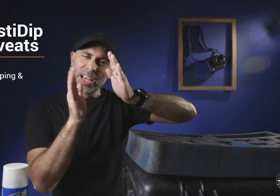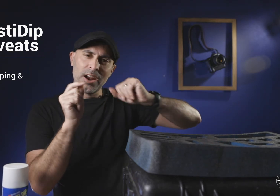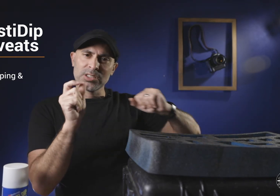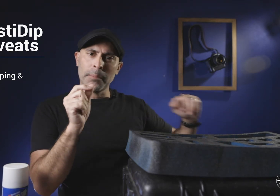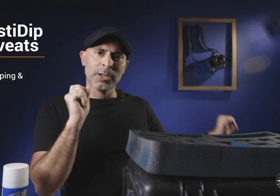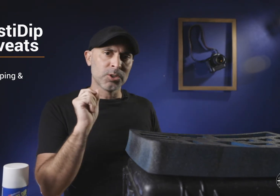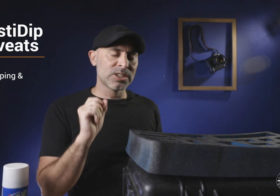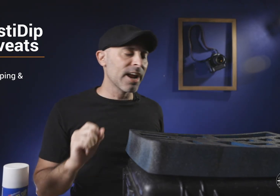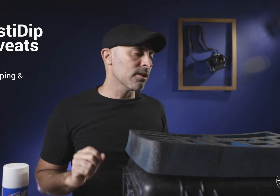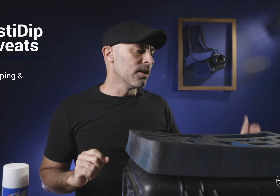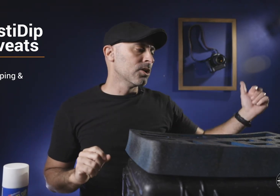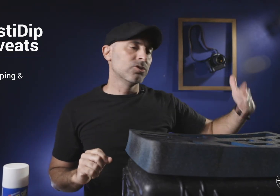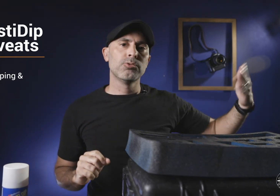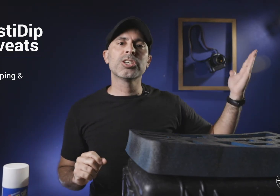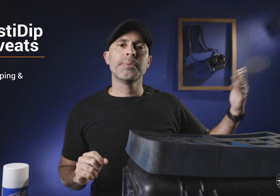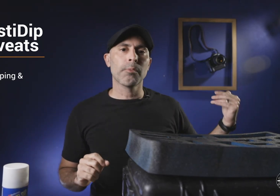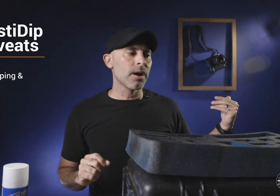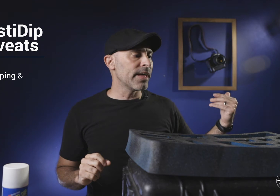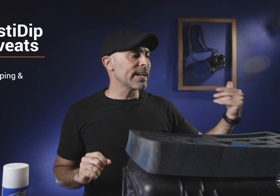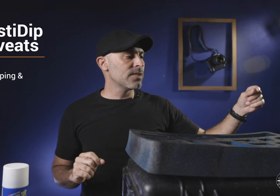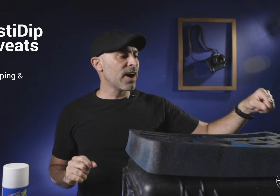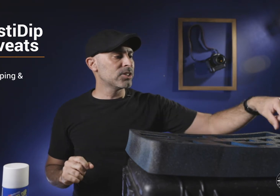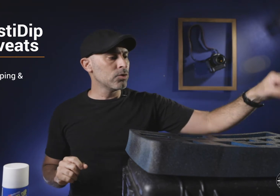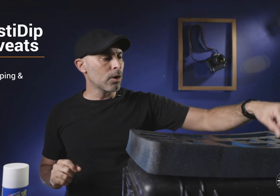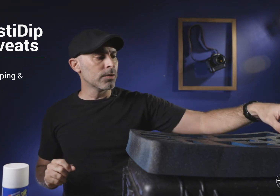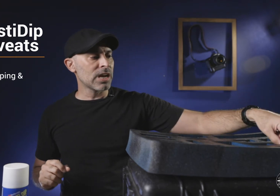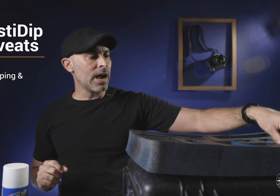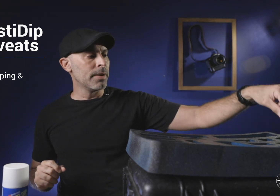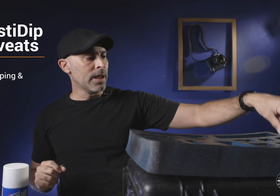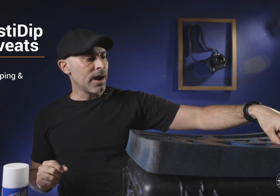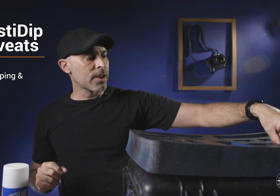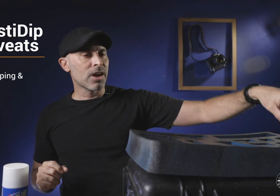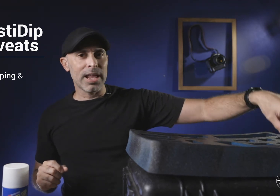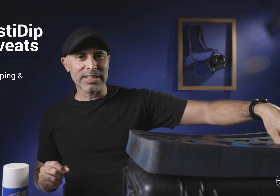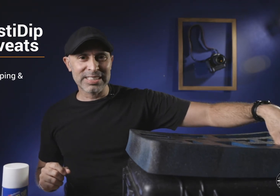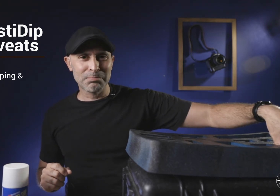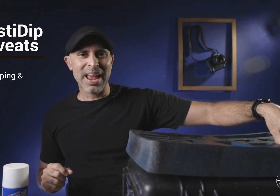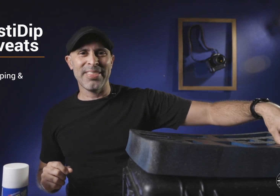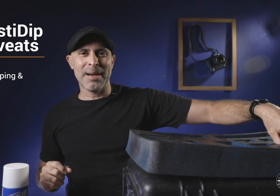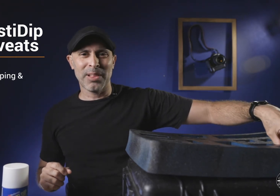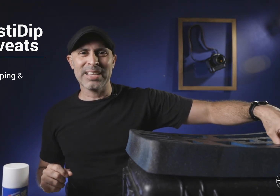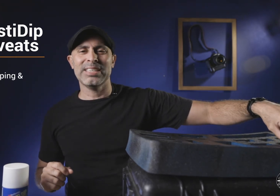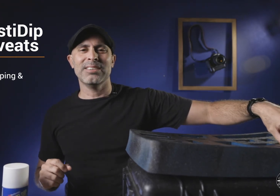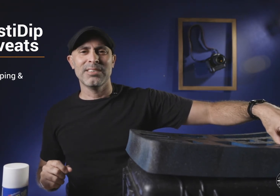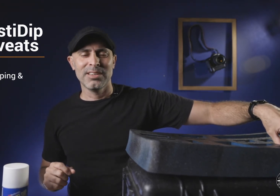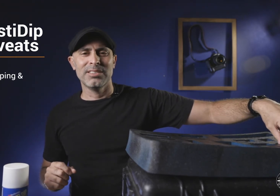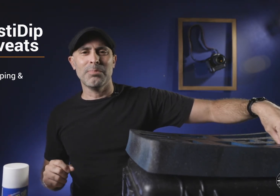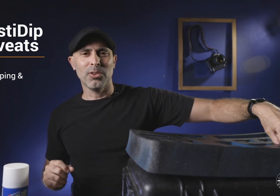the hair it's not much for just a hair so just be aware of that I did find to that over time I could kind of expand that Plasti Dip a